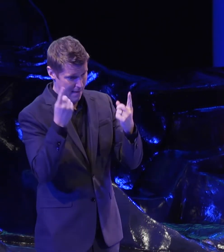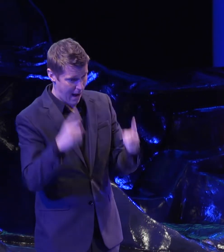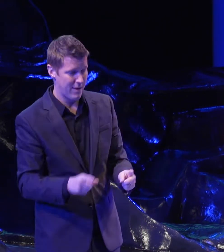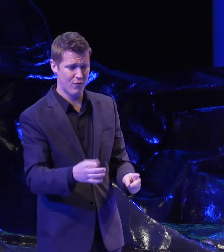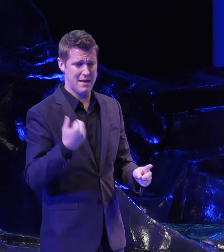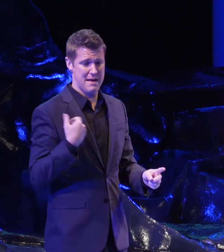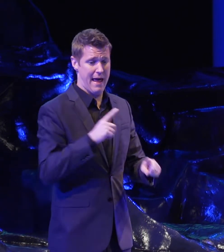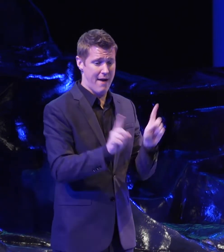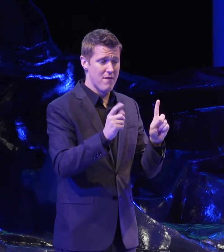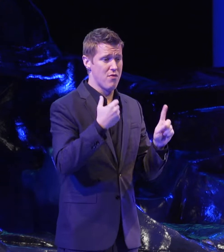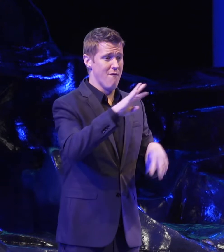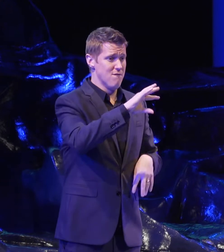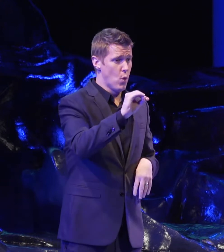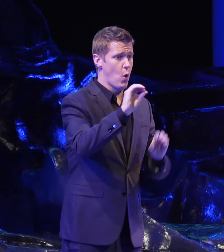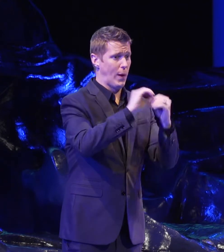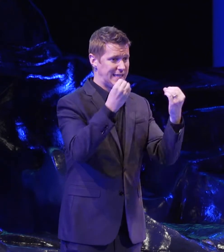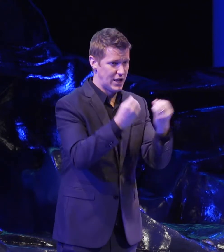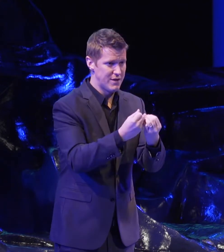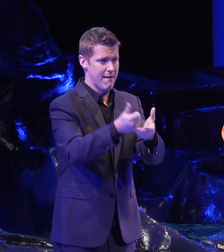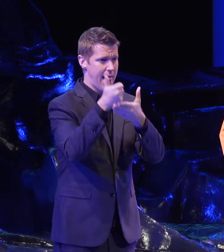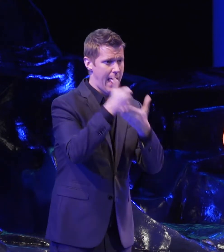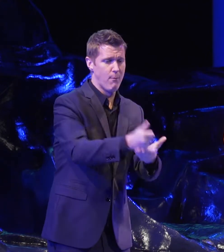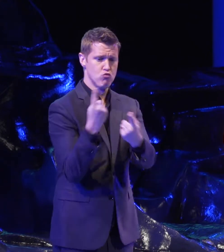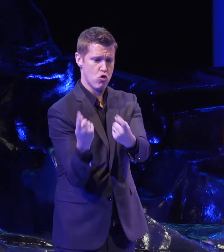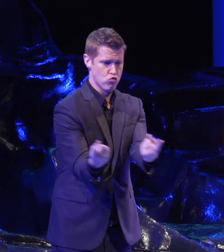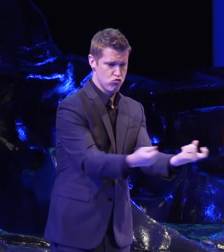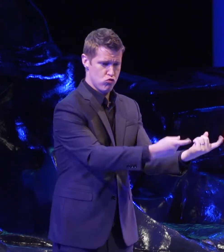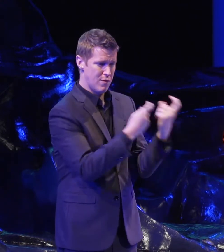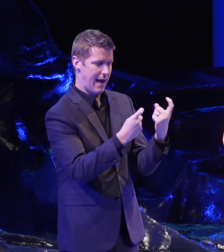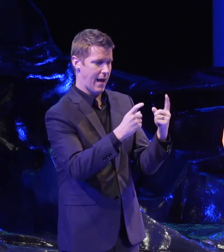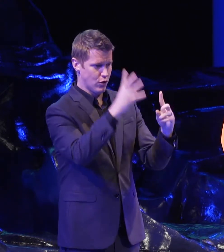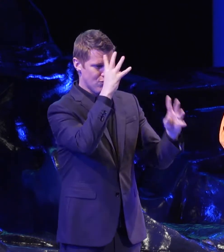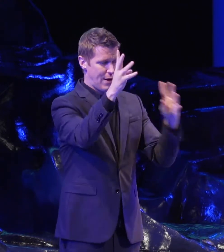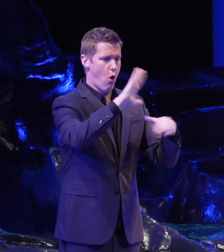from across our region who've helped to recruit attendees and to create the programming for the day. Let's give them applause.